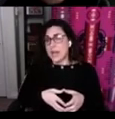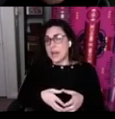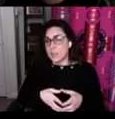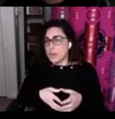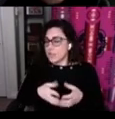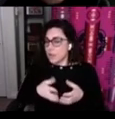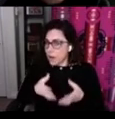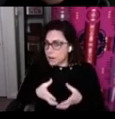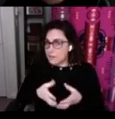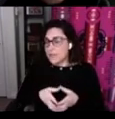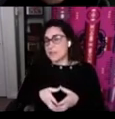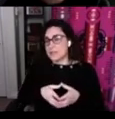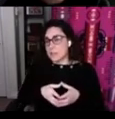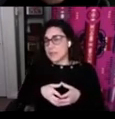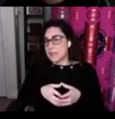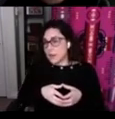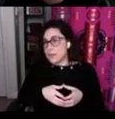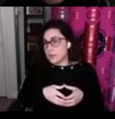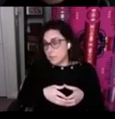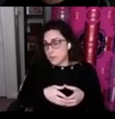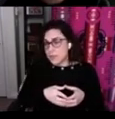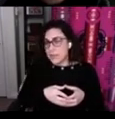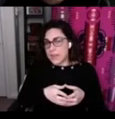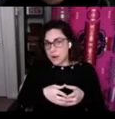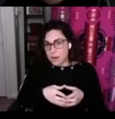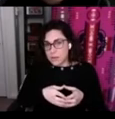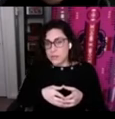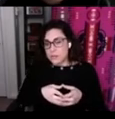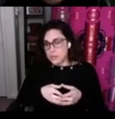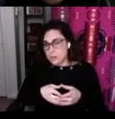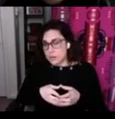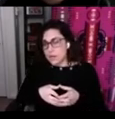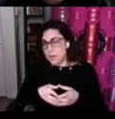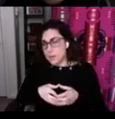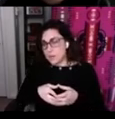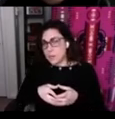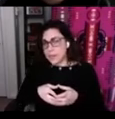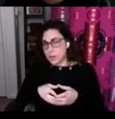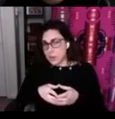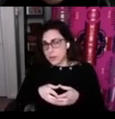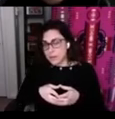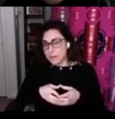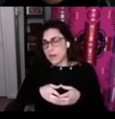but the heart of it is something very similar that they are also concerned about plateauing